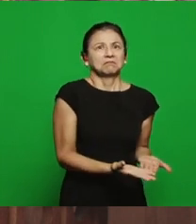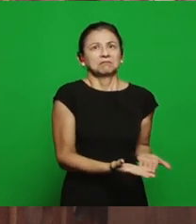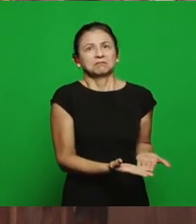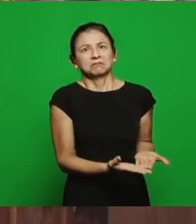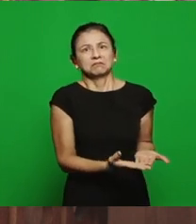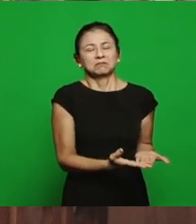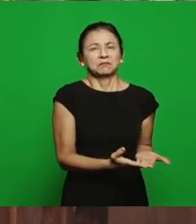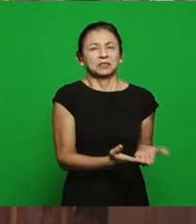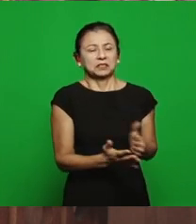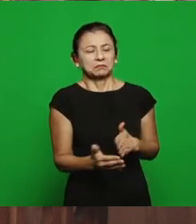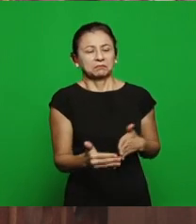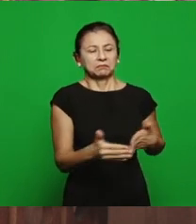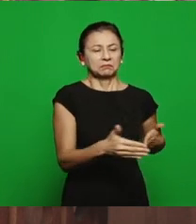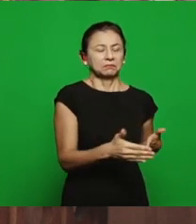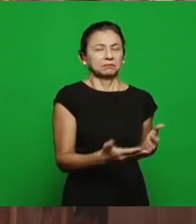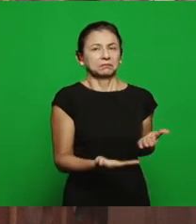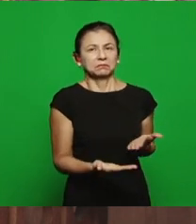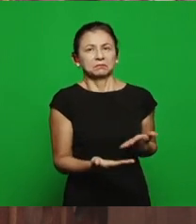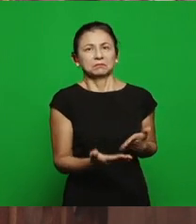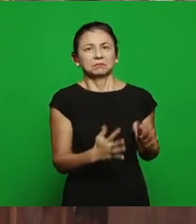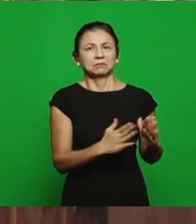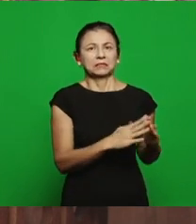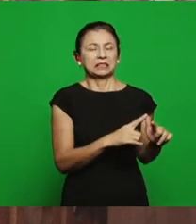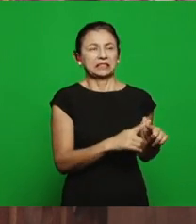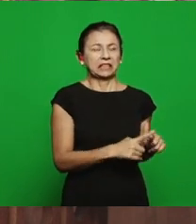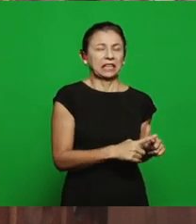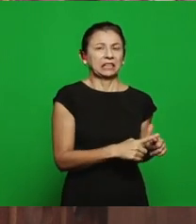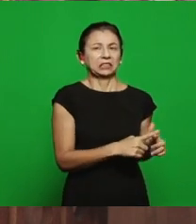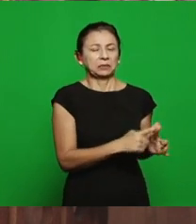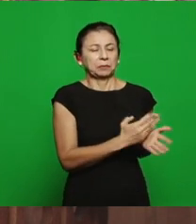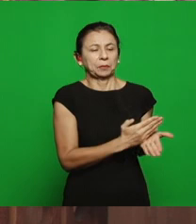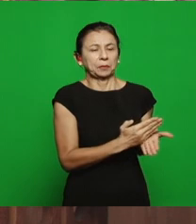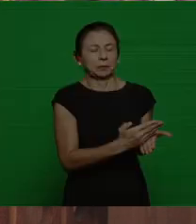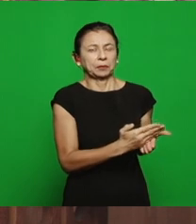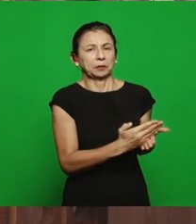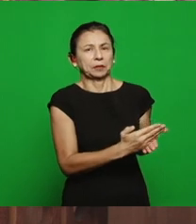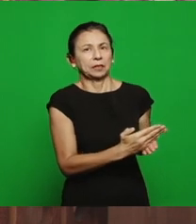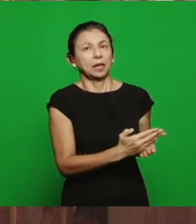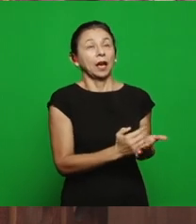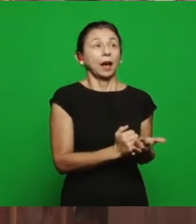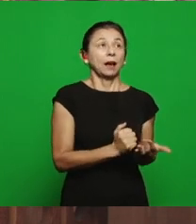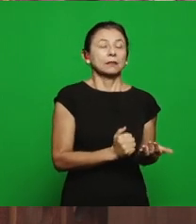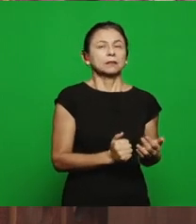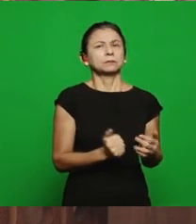fractioned, the message is all fractioned you say a little today, a little tomorrow